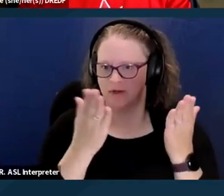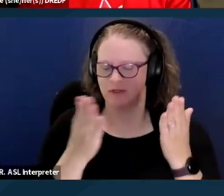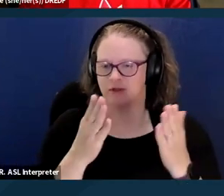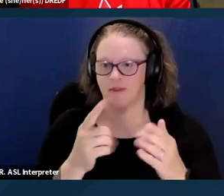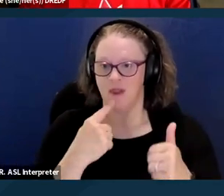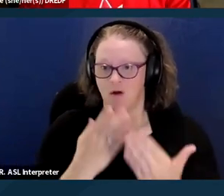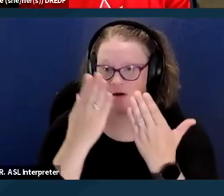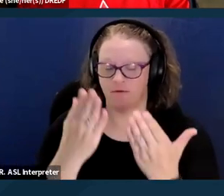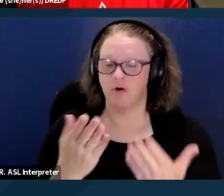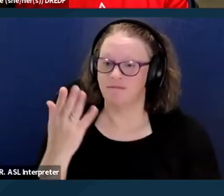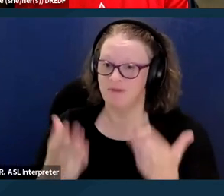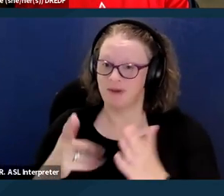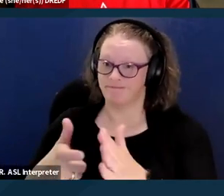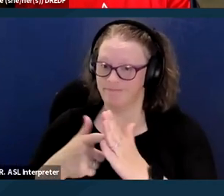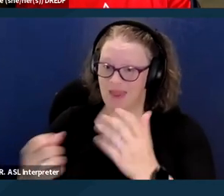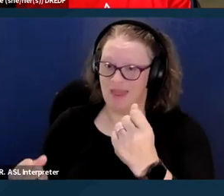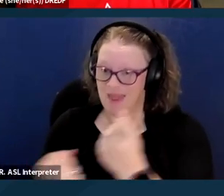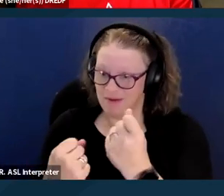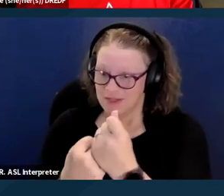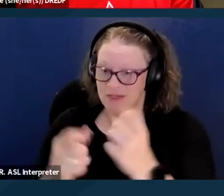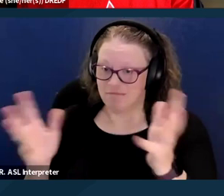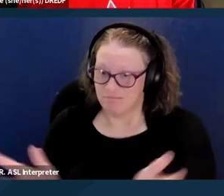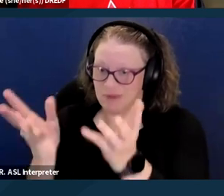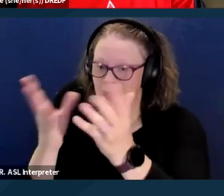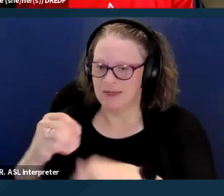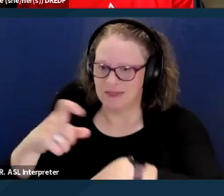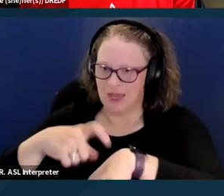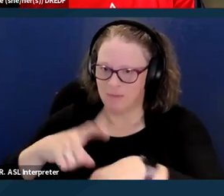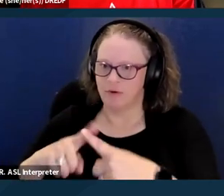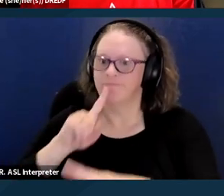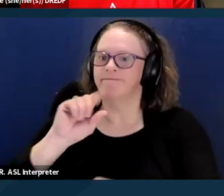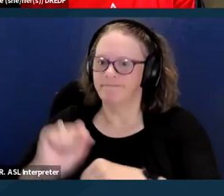and time to actually get to the services for your client that are listed here.